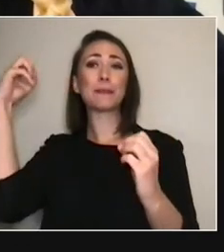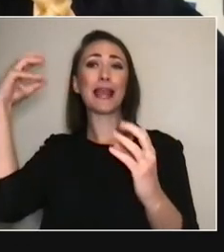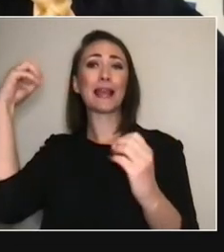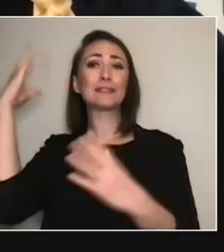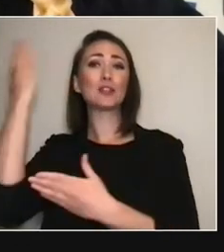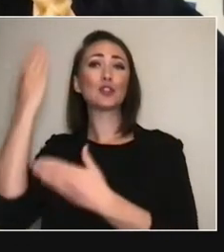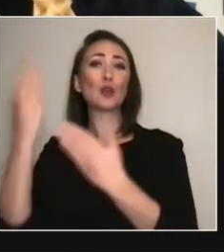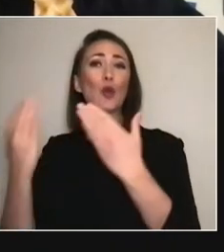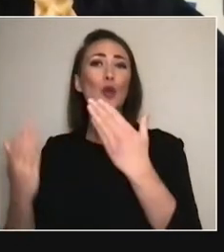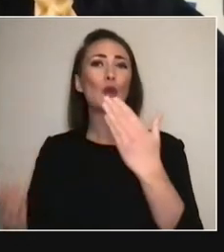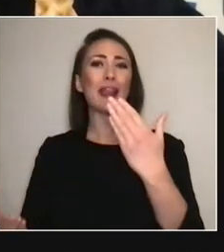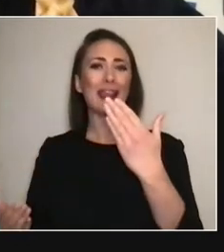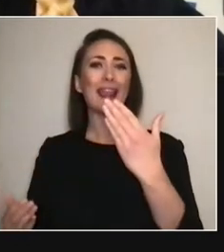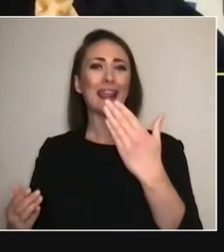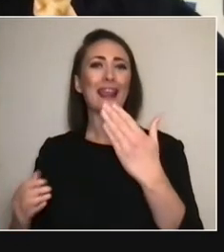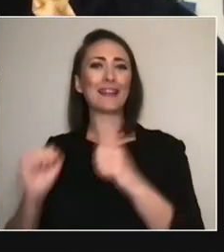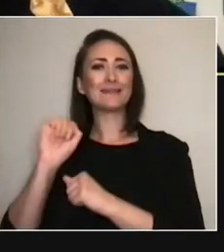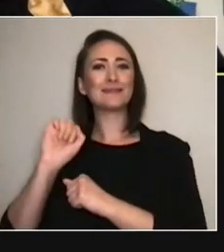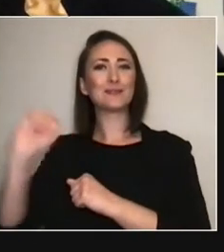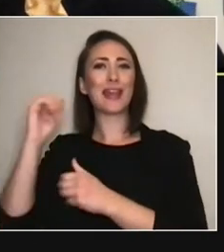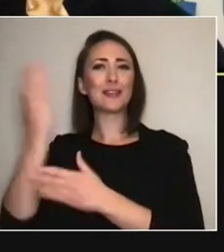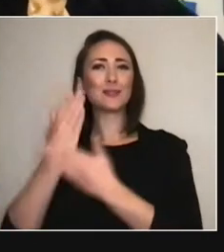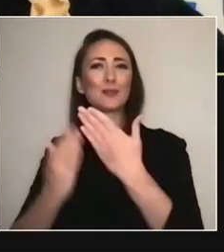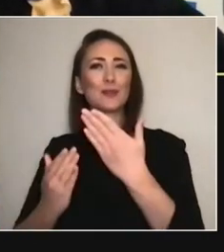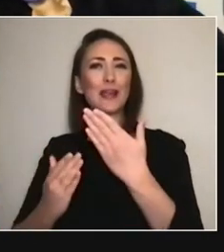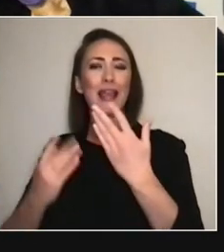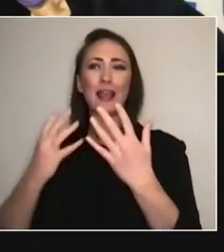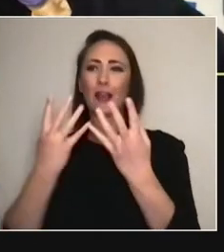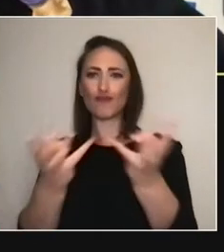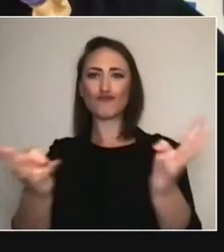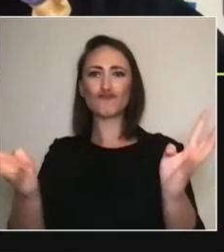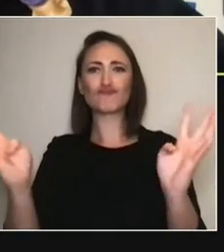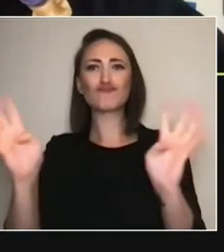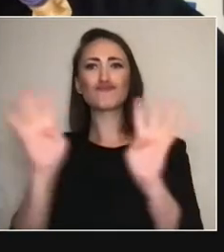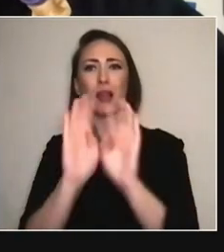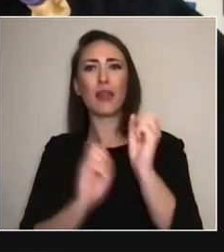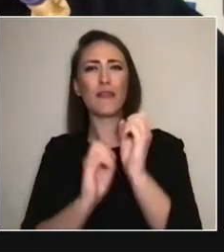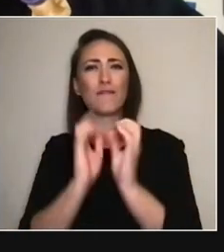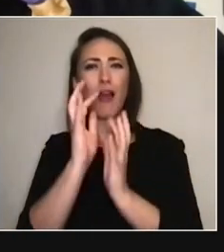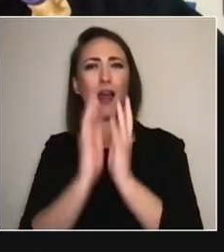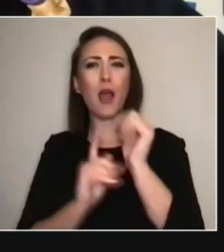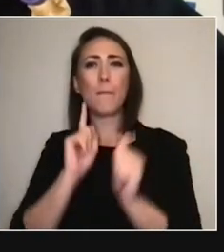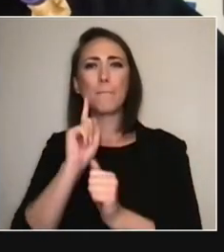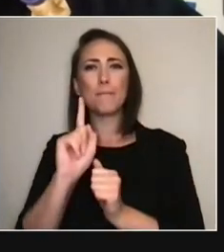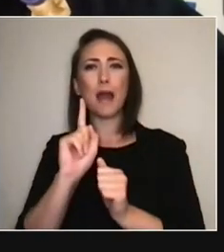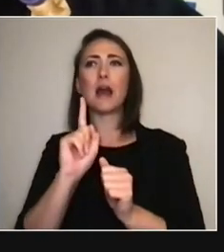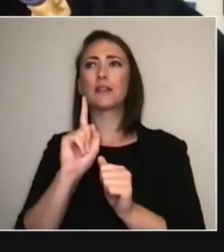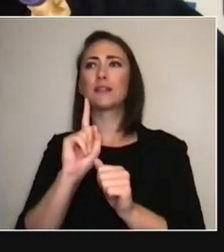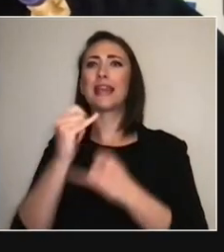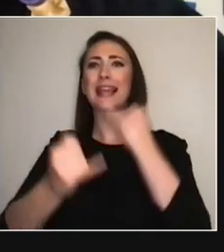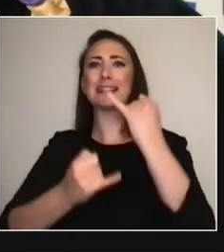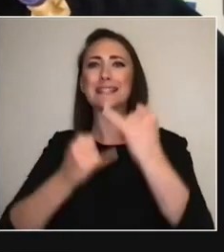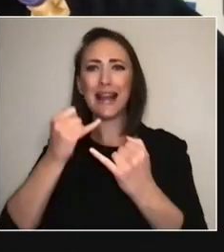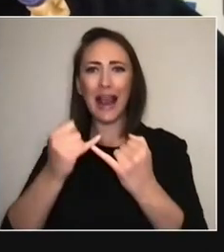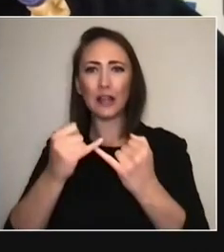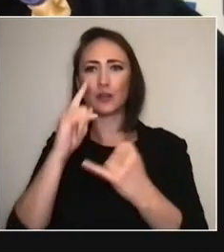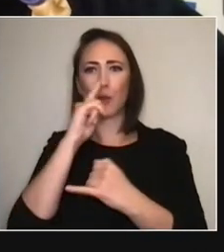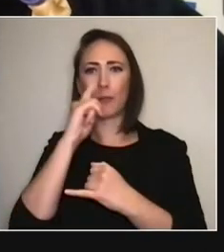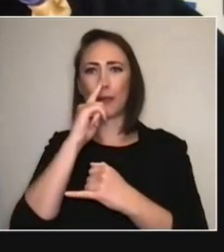We've all had an experience of a hearing story around the fire. Mm-hm. Yeah, of course. Yeah, yeah, yeah. Really, a lot of what I think of as, like...